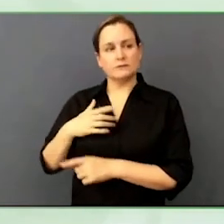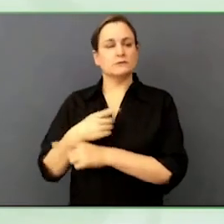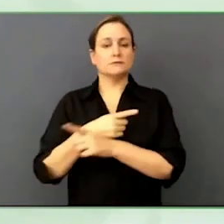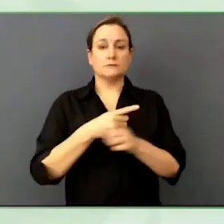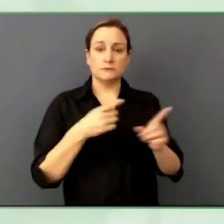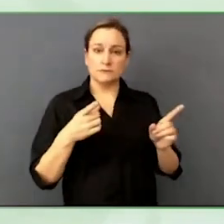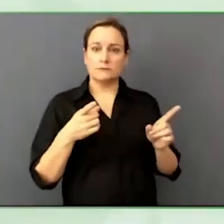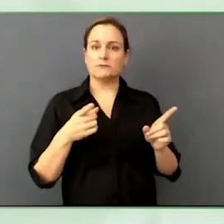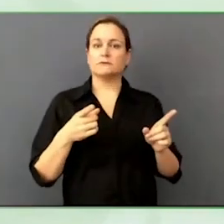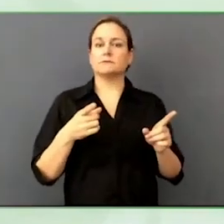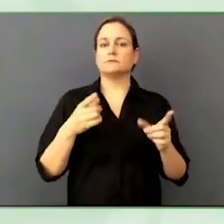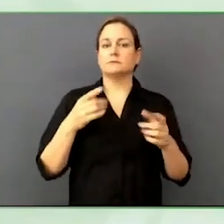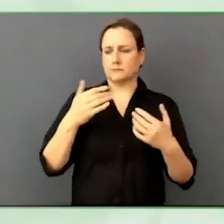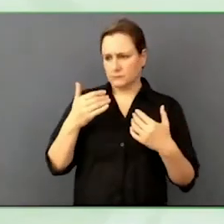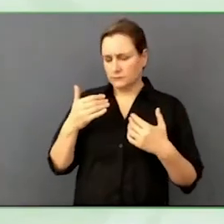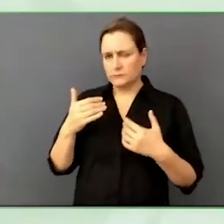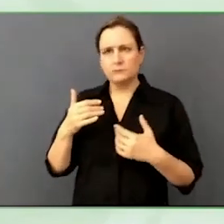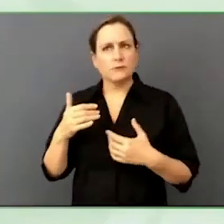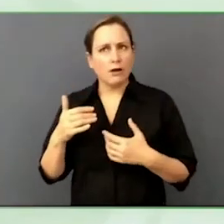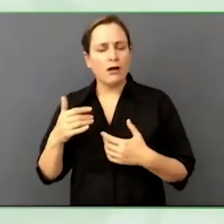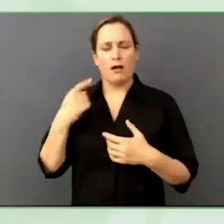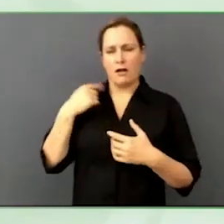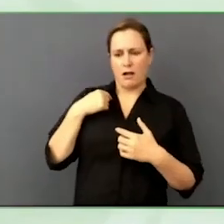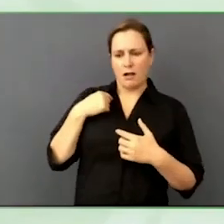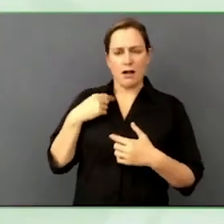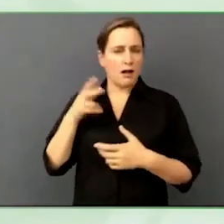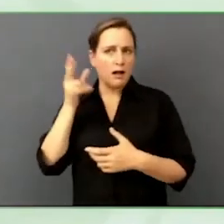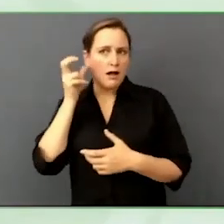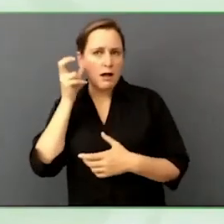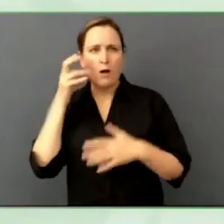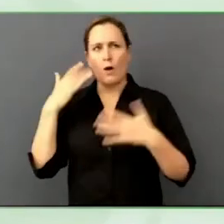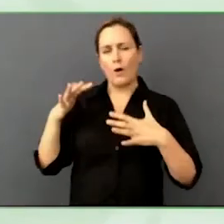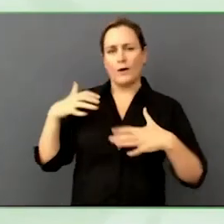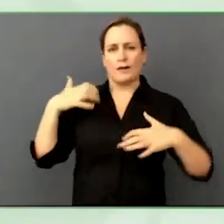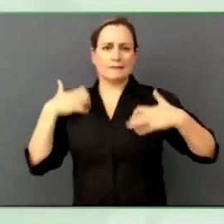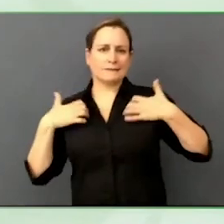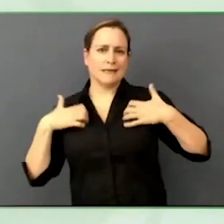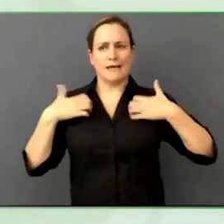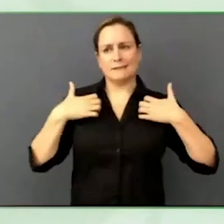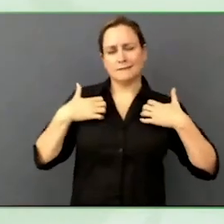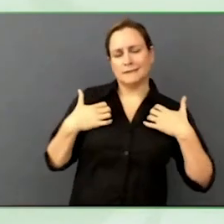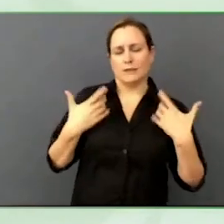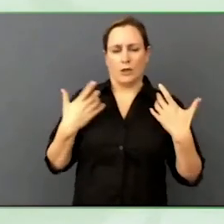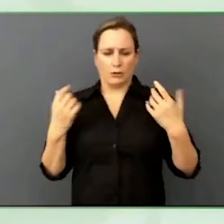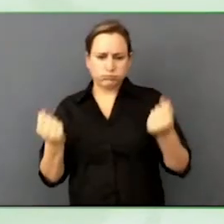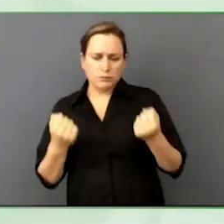engaging. Why? Because when you are having fun, your brain secretes dopamine.